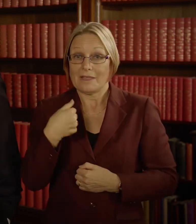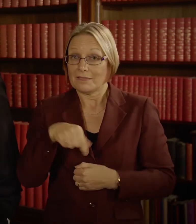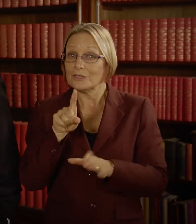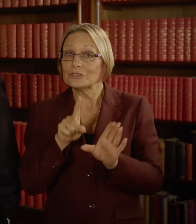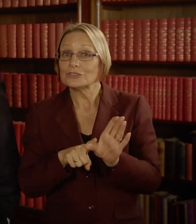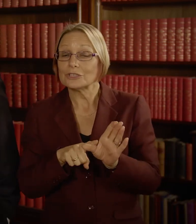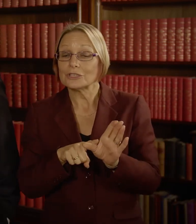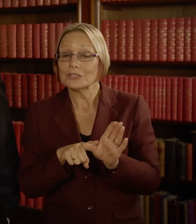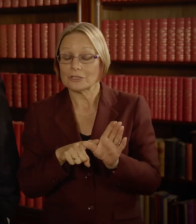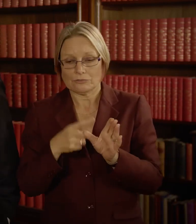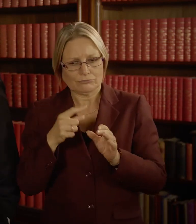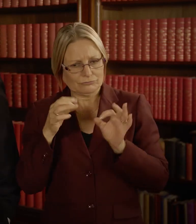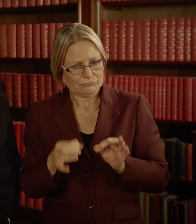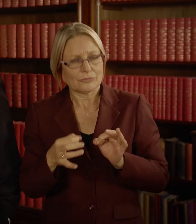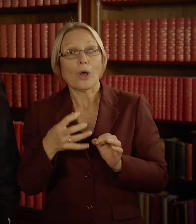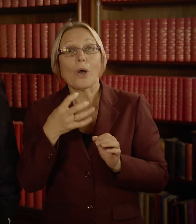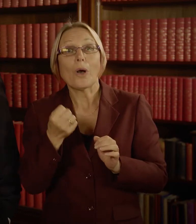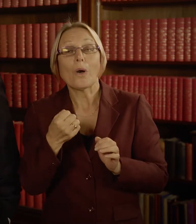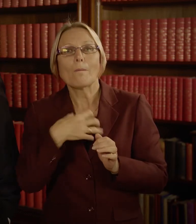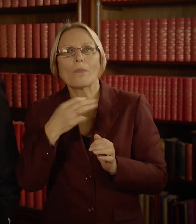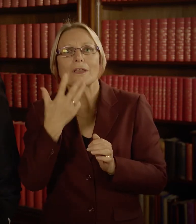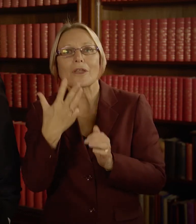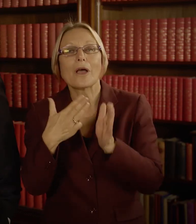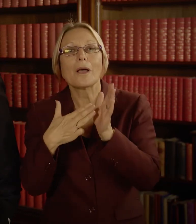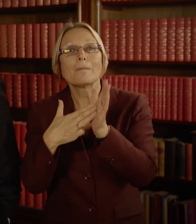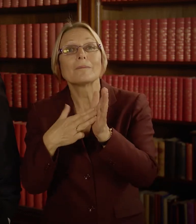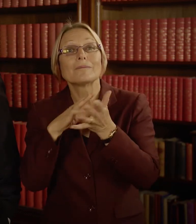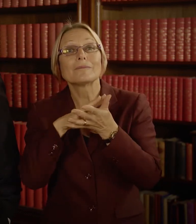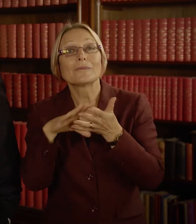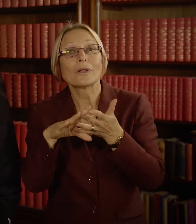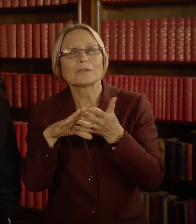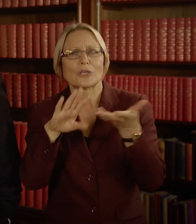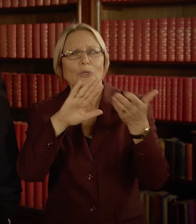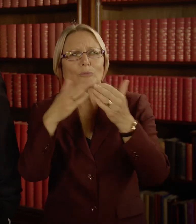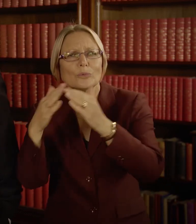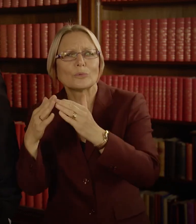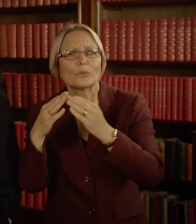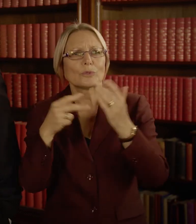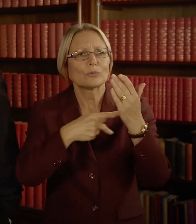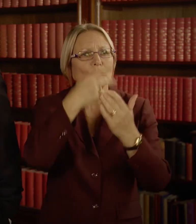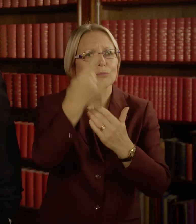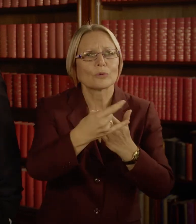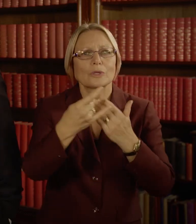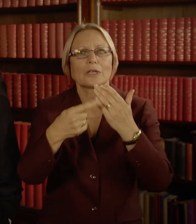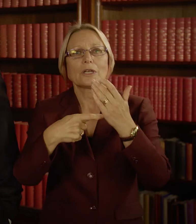This year we've committed more than nine million dollars to supporting our community through a range of programs